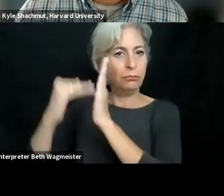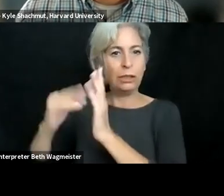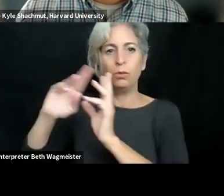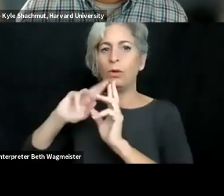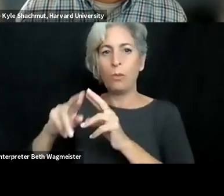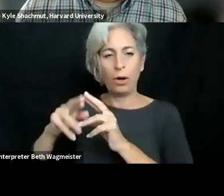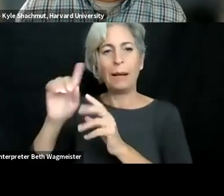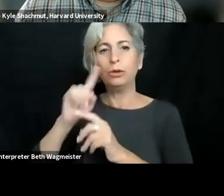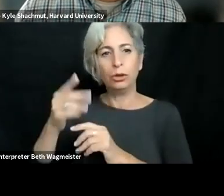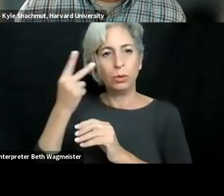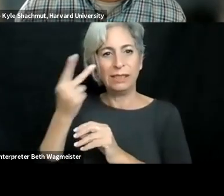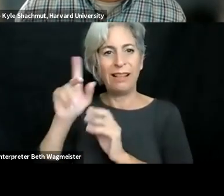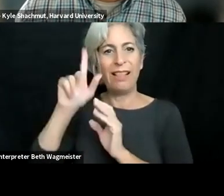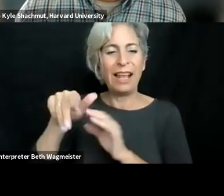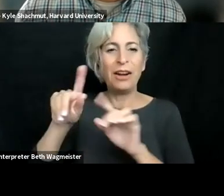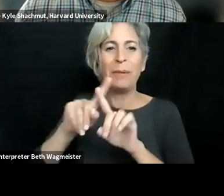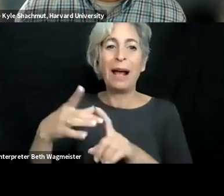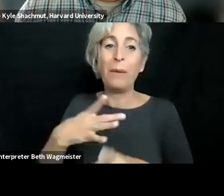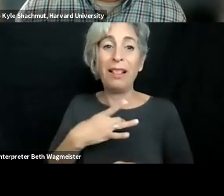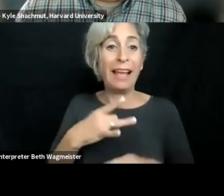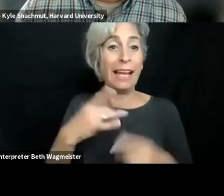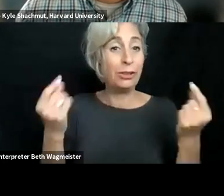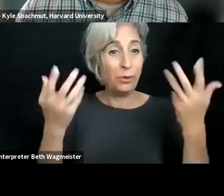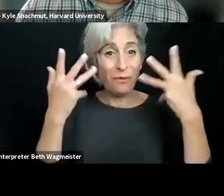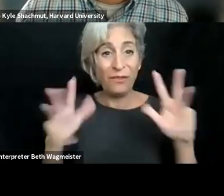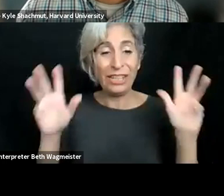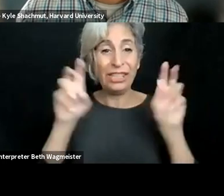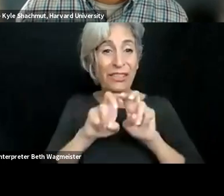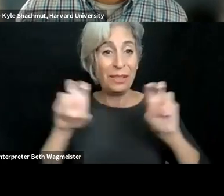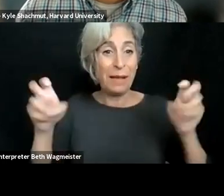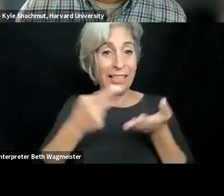trust the questions will be secured and that they will be integrated into